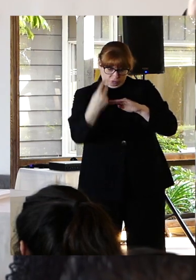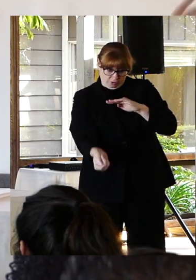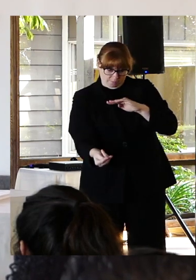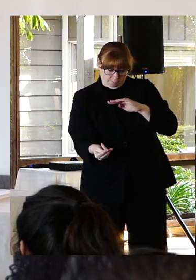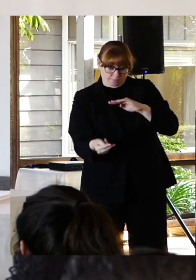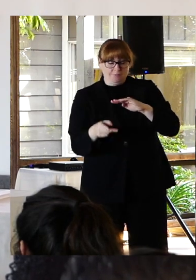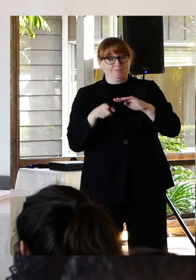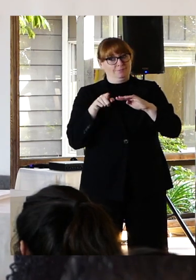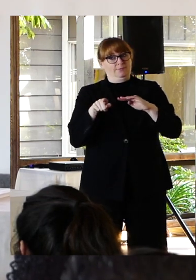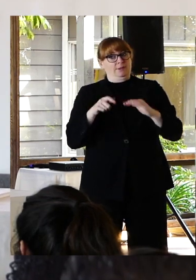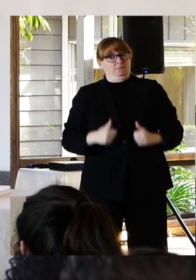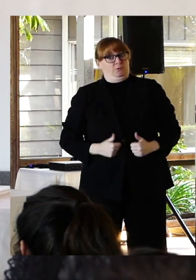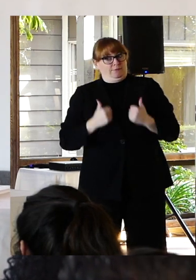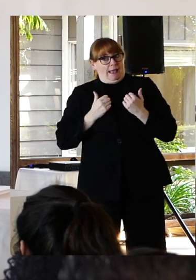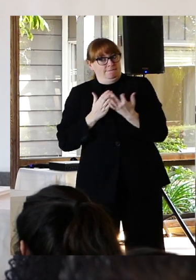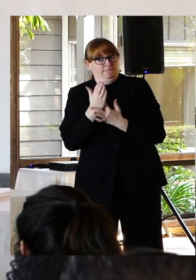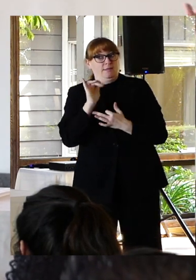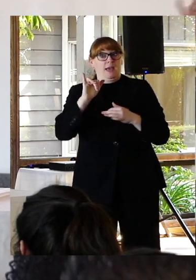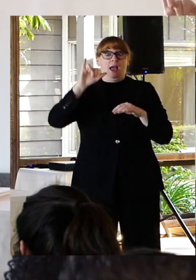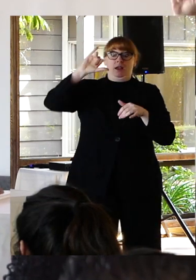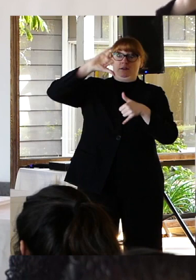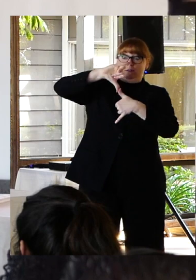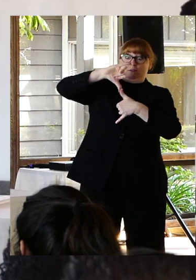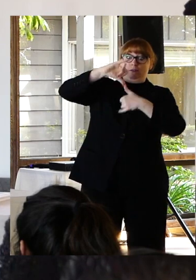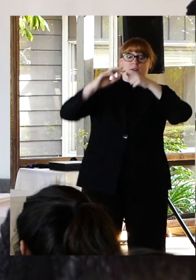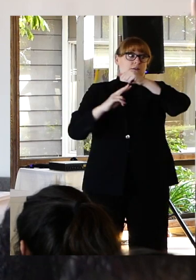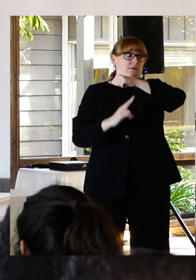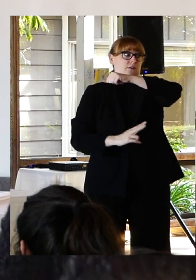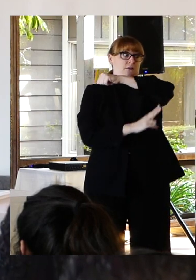The two hundred and twenty five foot fall from the span of the bridge to